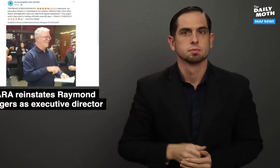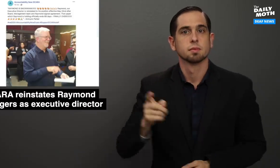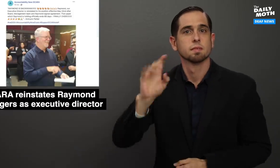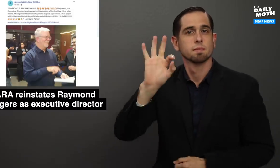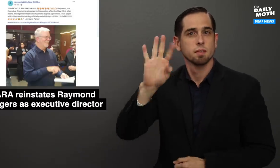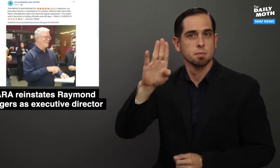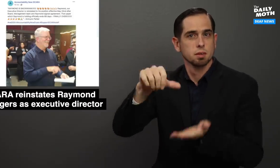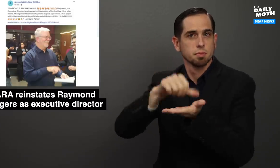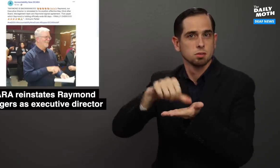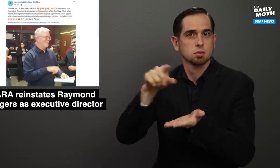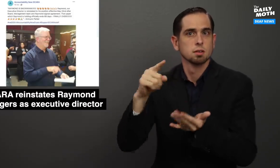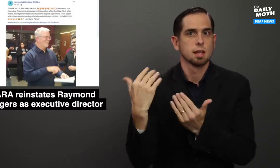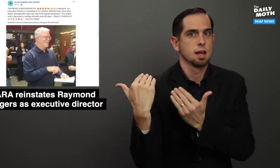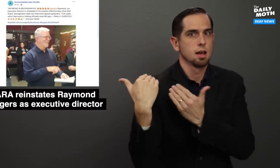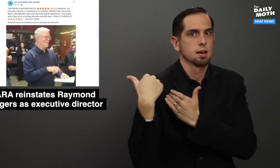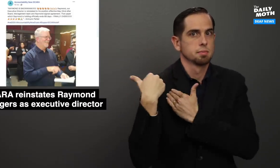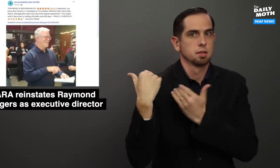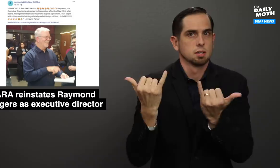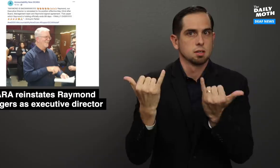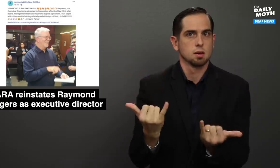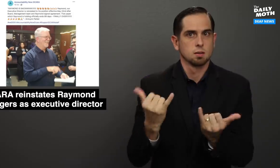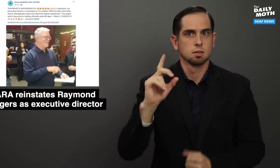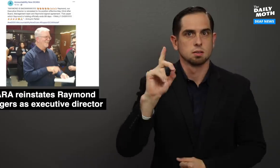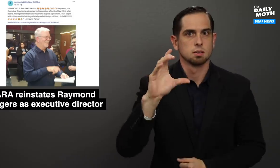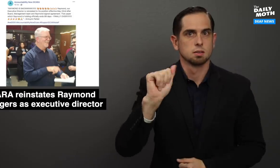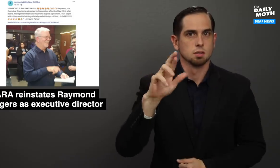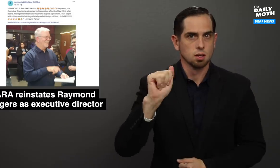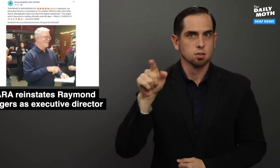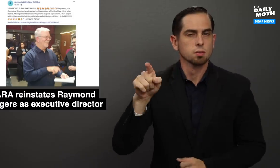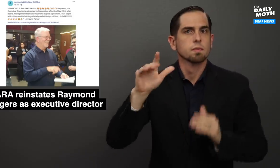The Facebook page "Accountability Now DCARA,"